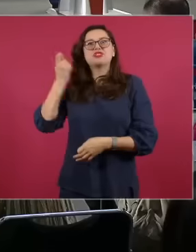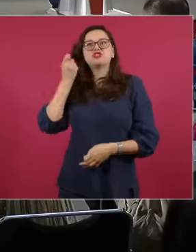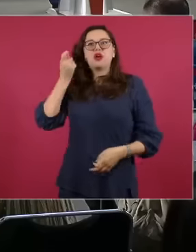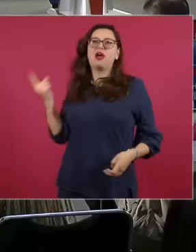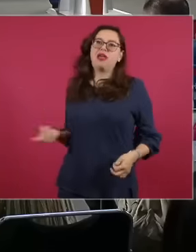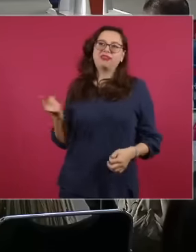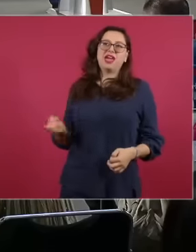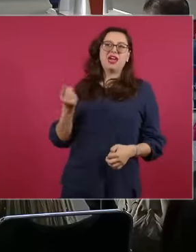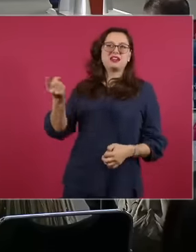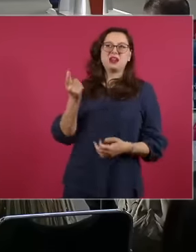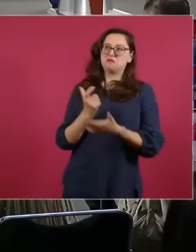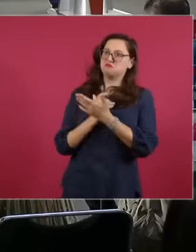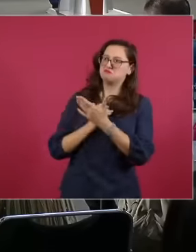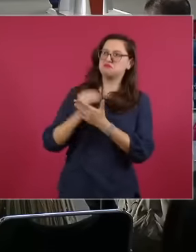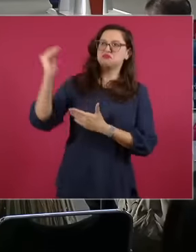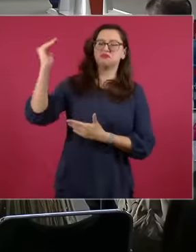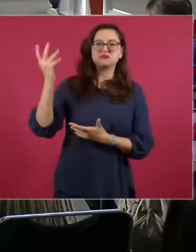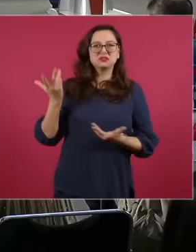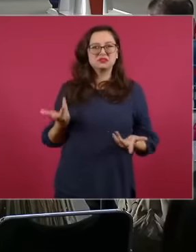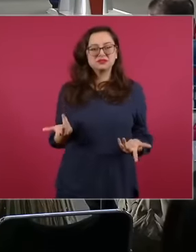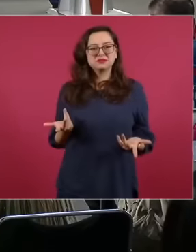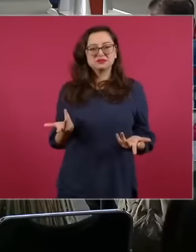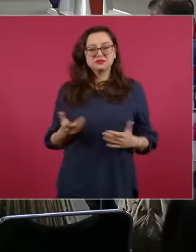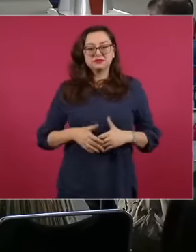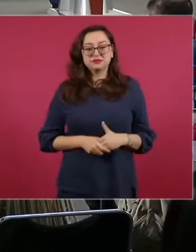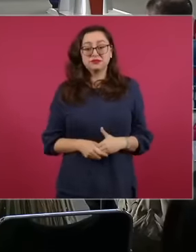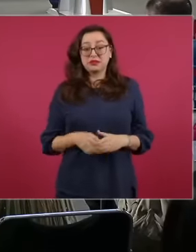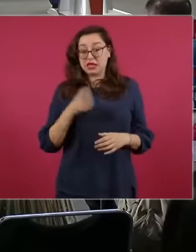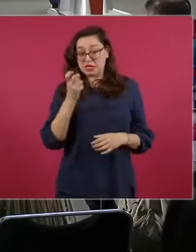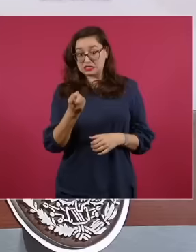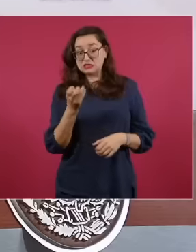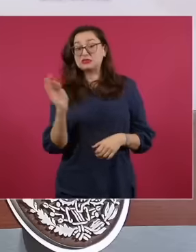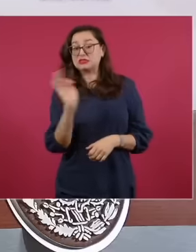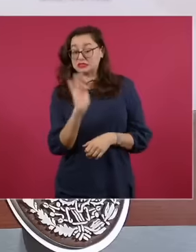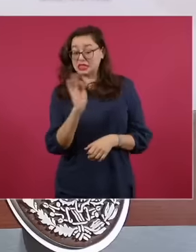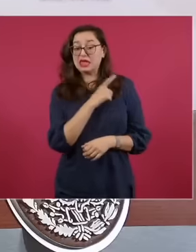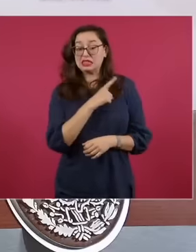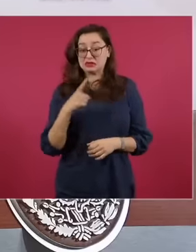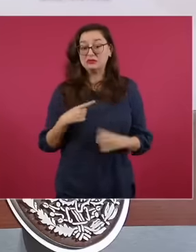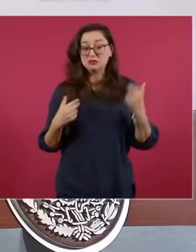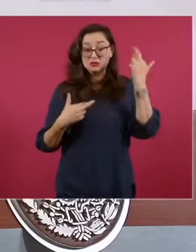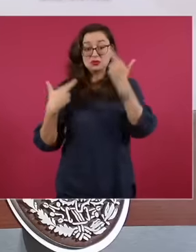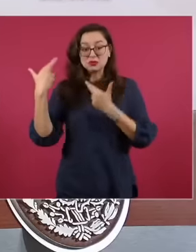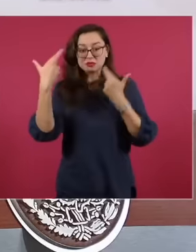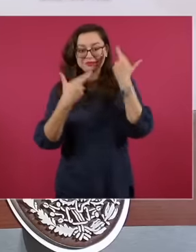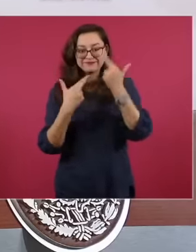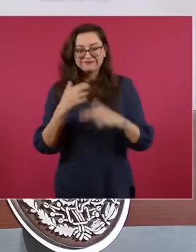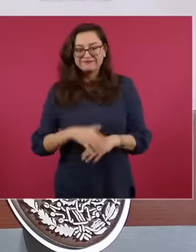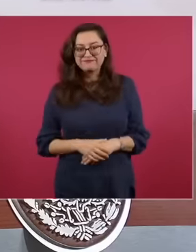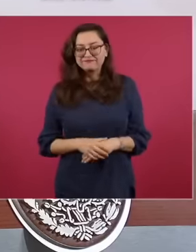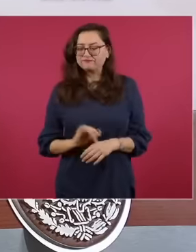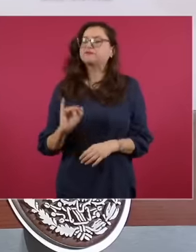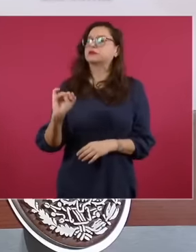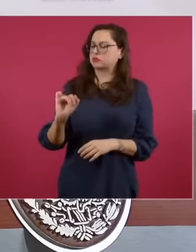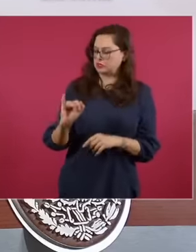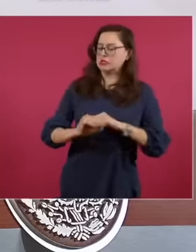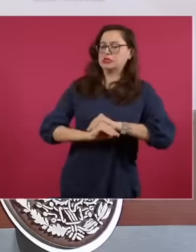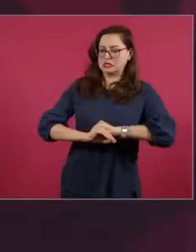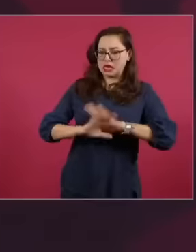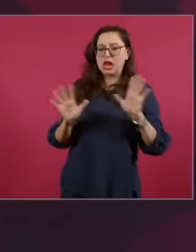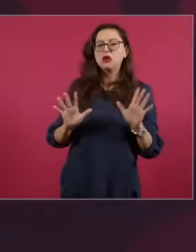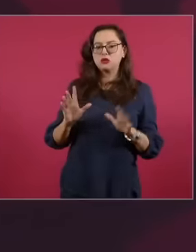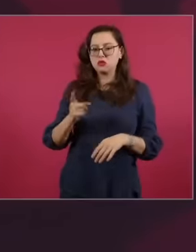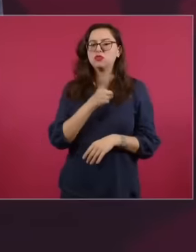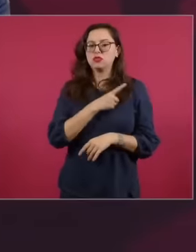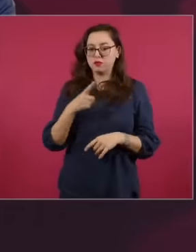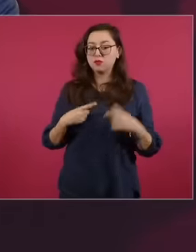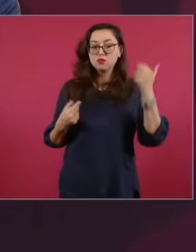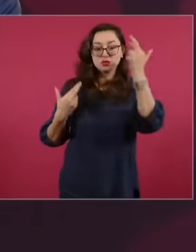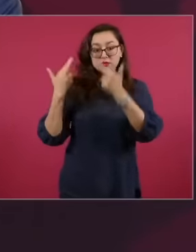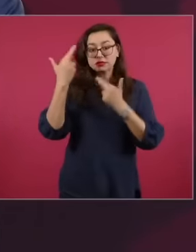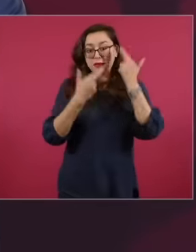yes, but if there is progress in the reform of the judiciary I think it is a very important step